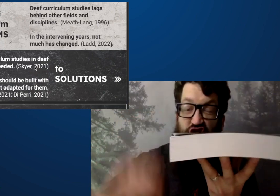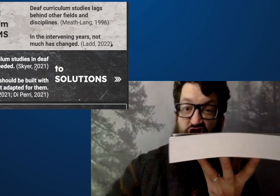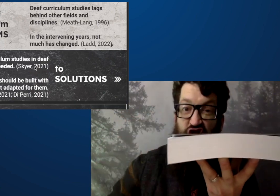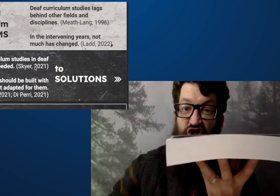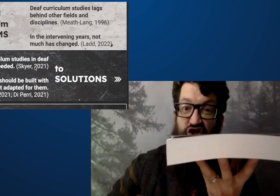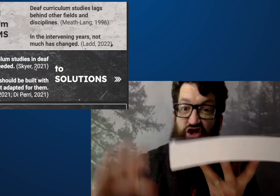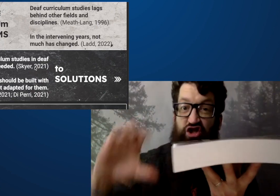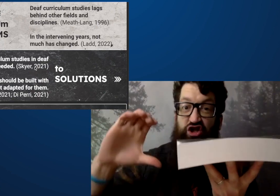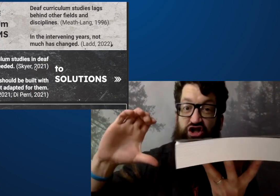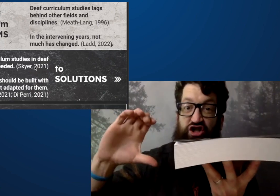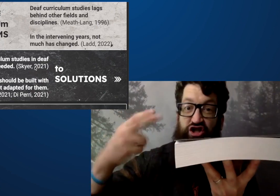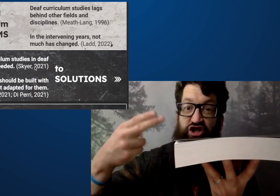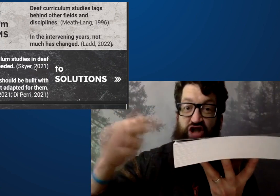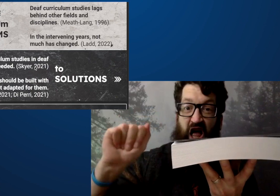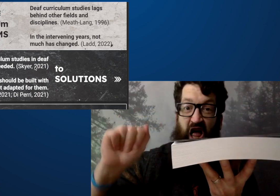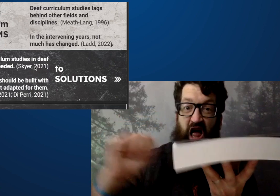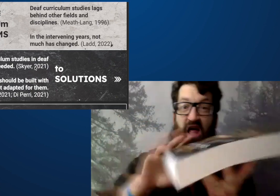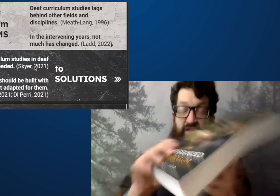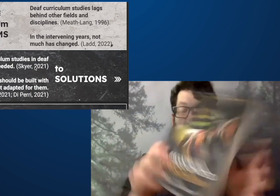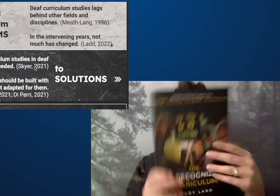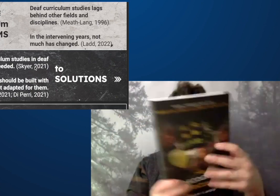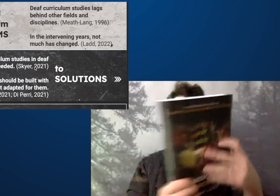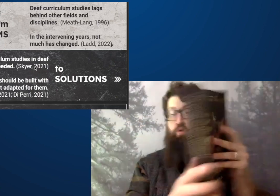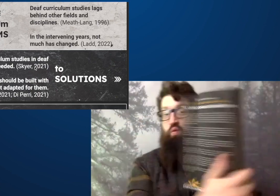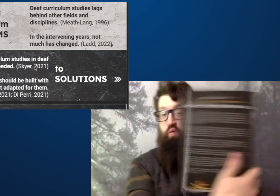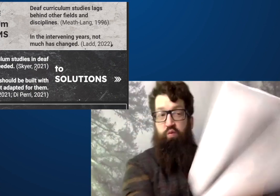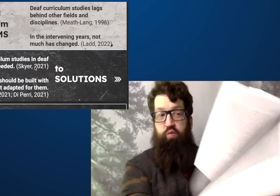As you can see, it's quite substantial.